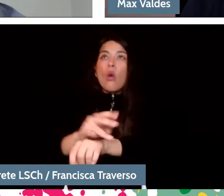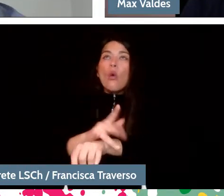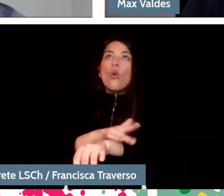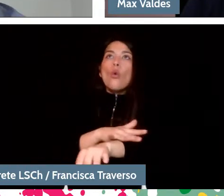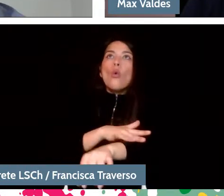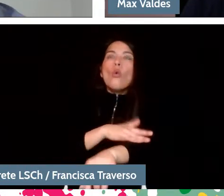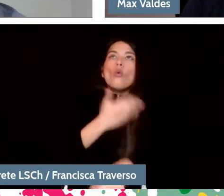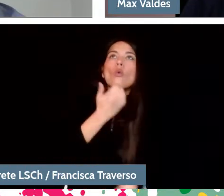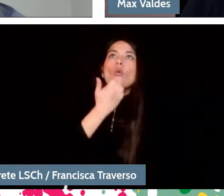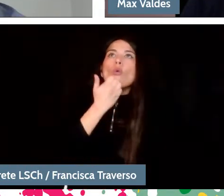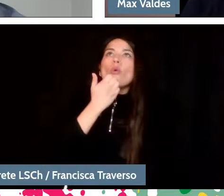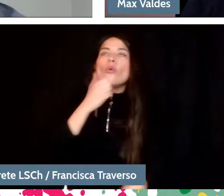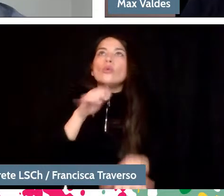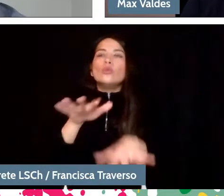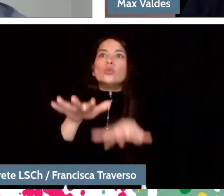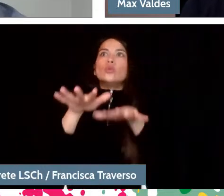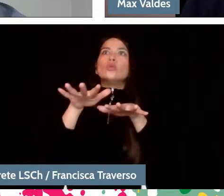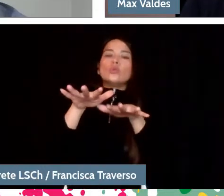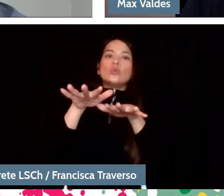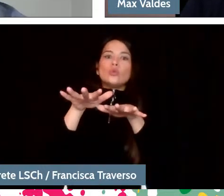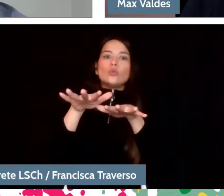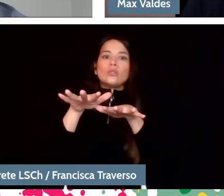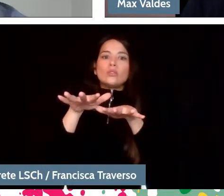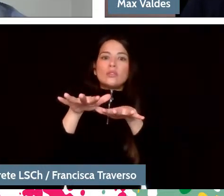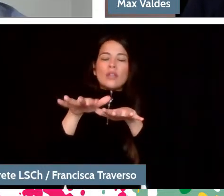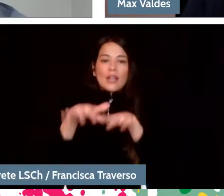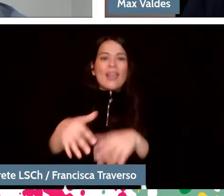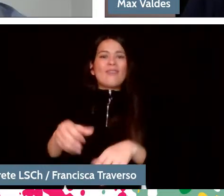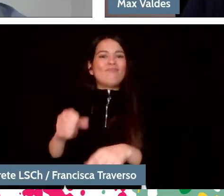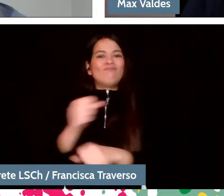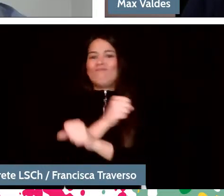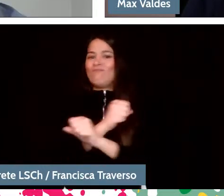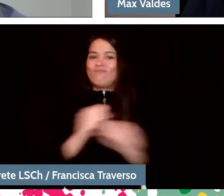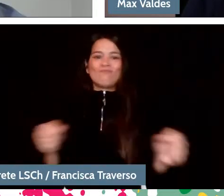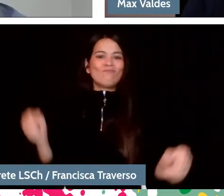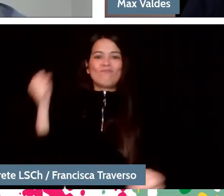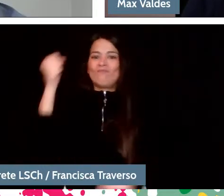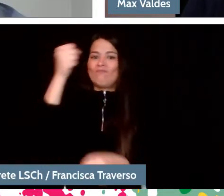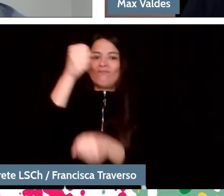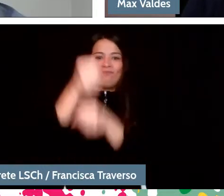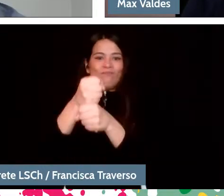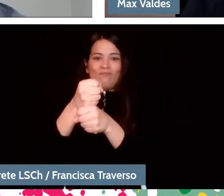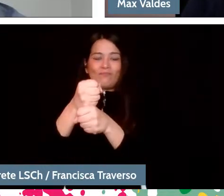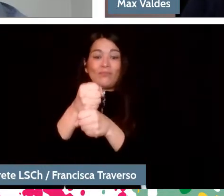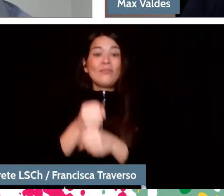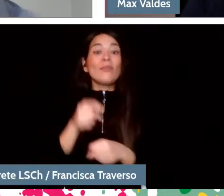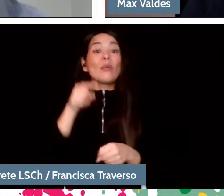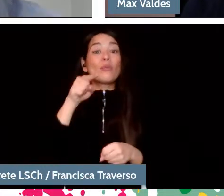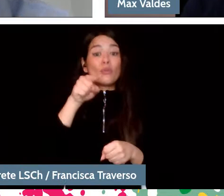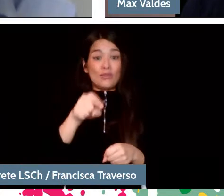that makes the musical experience irreplaceable. That is why, answering the question,